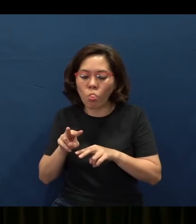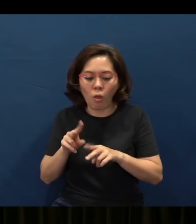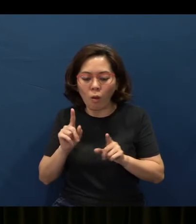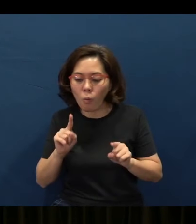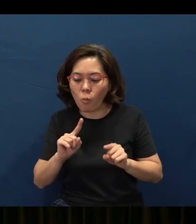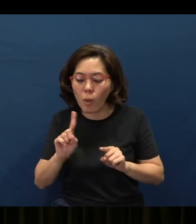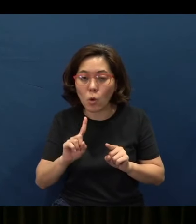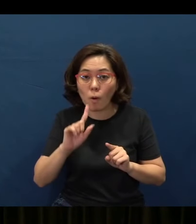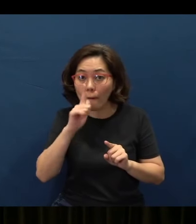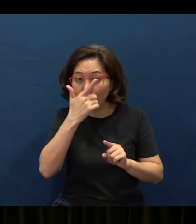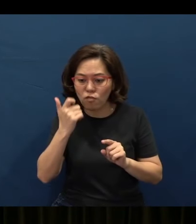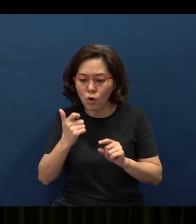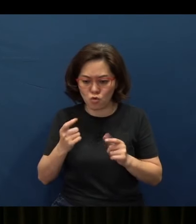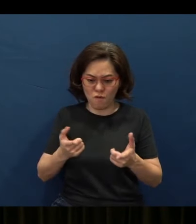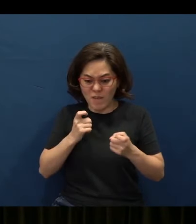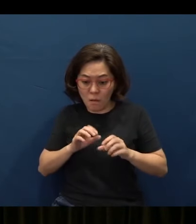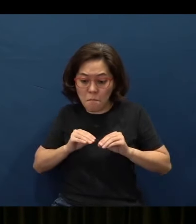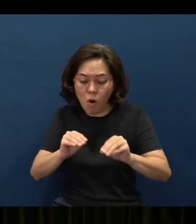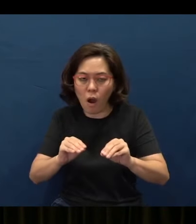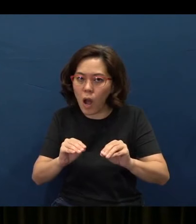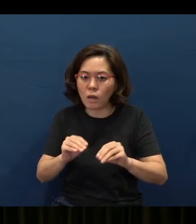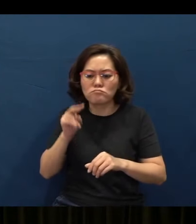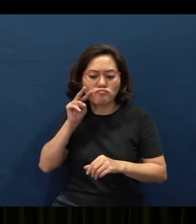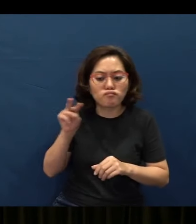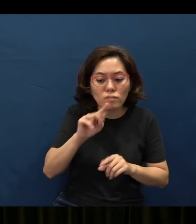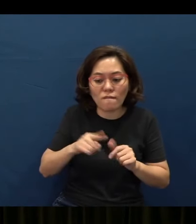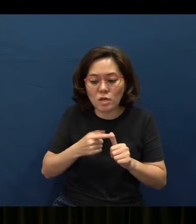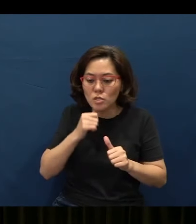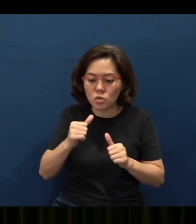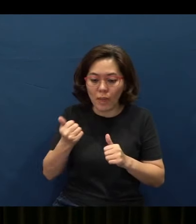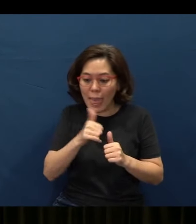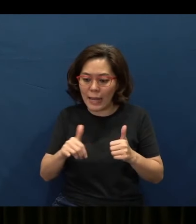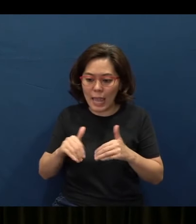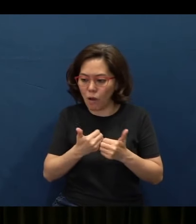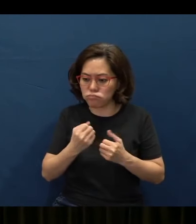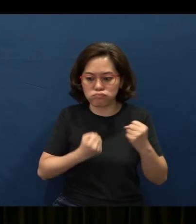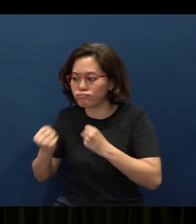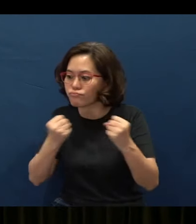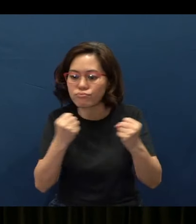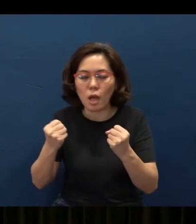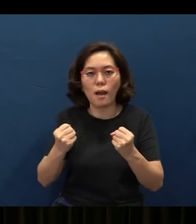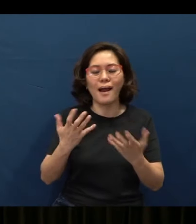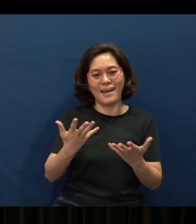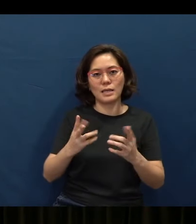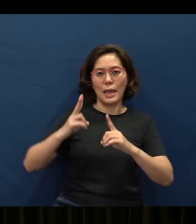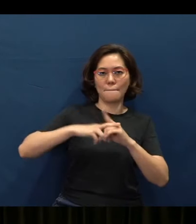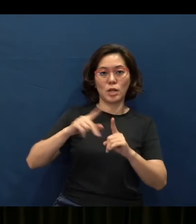before you quickly move forward - “look before you leap” - don't anyhow run. Okay, and it can also, of course, apply to your life when you're planning,